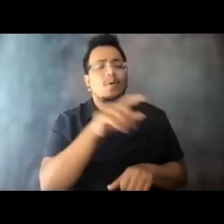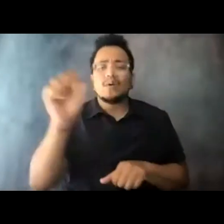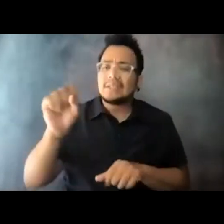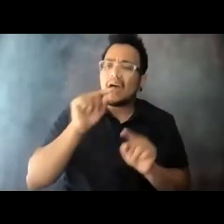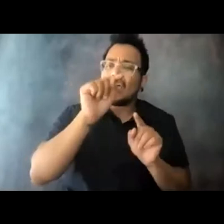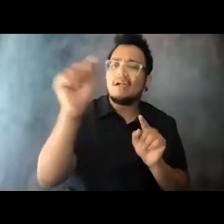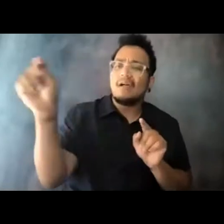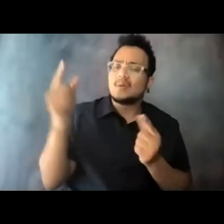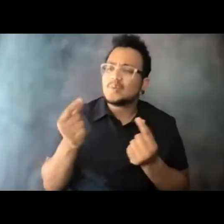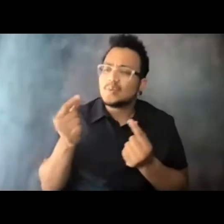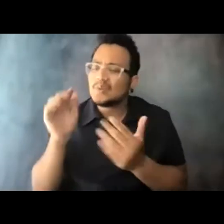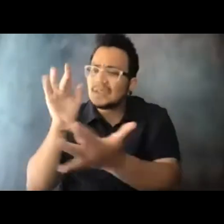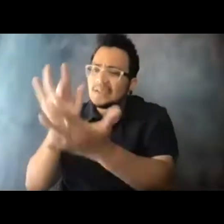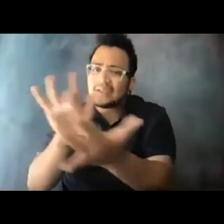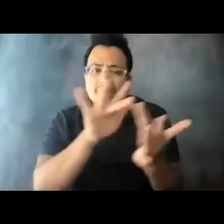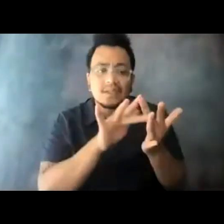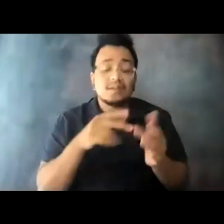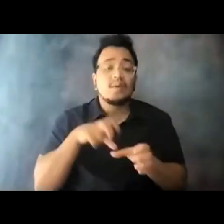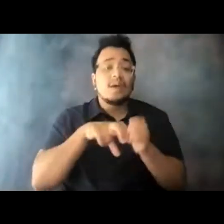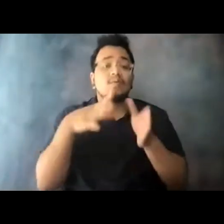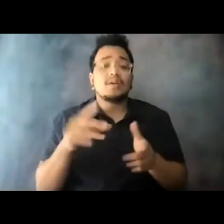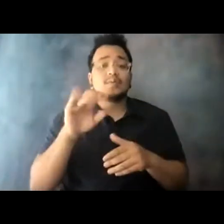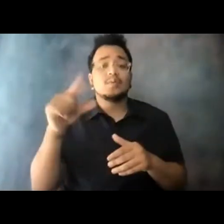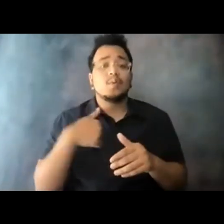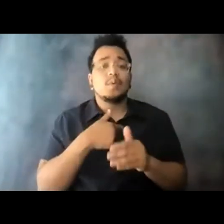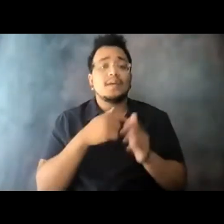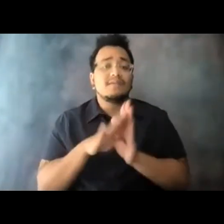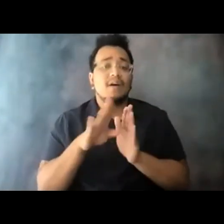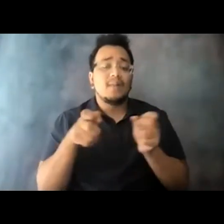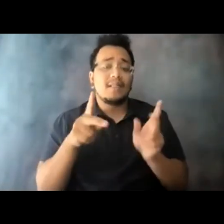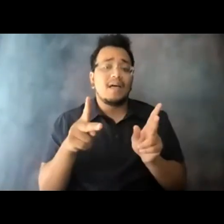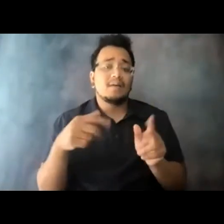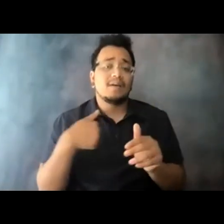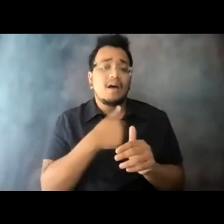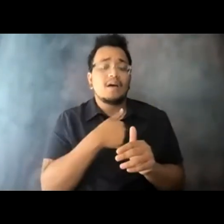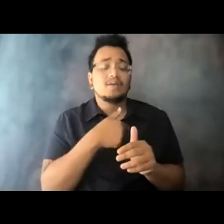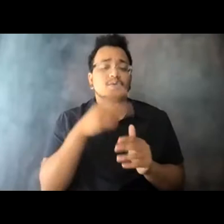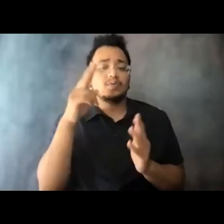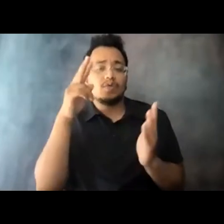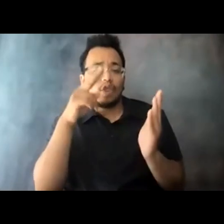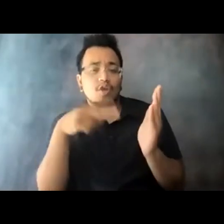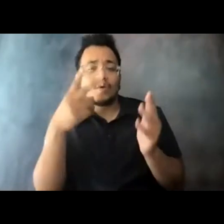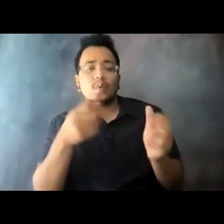15:11:40 And so the ridership tool that we have developed allows them to get a quick grasp, what's happening with ridership elsewhere?